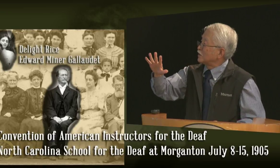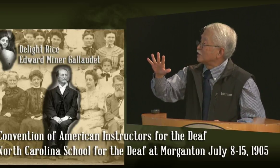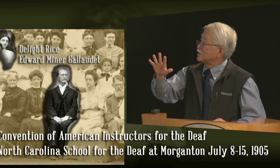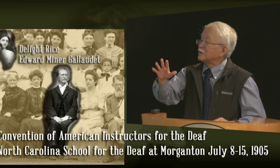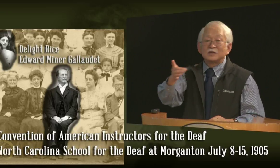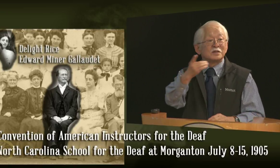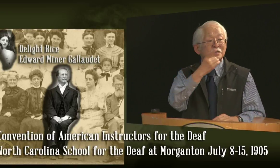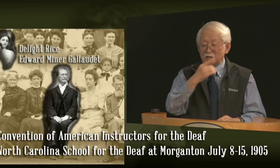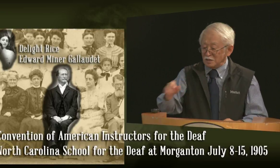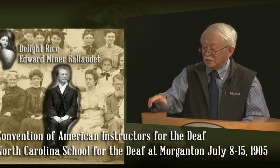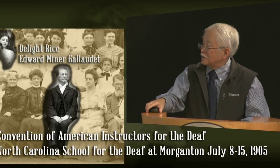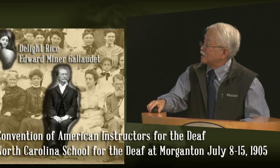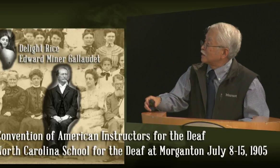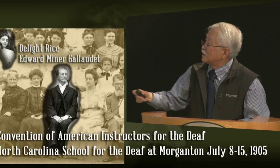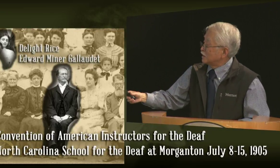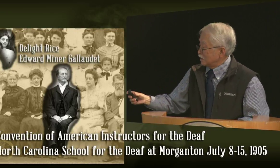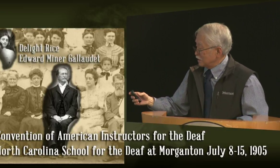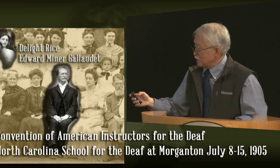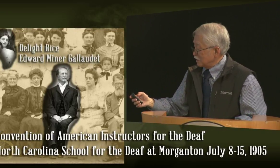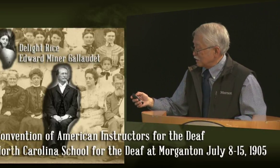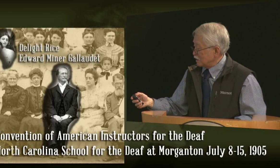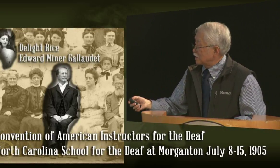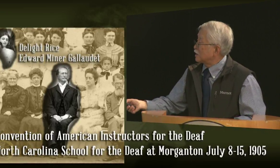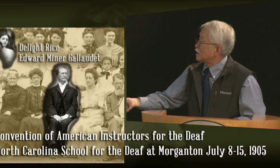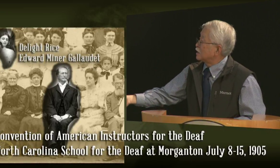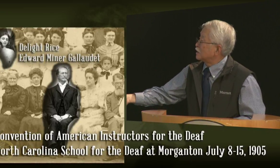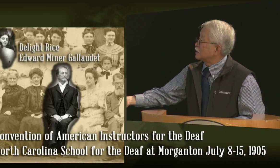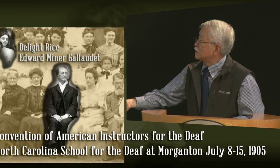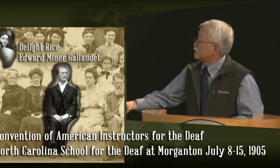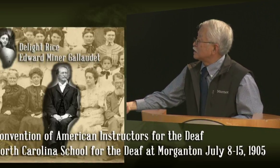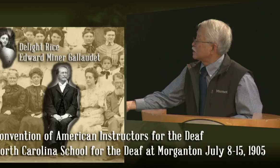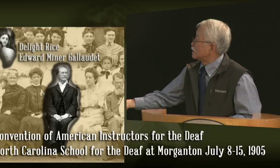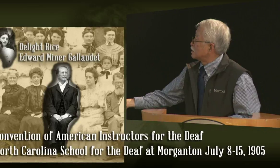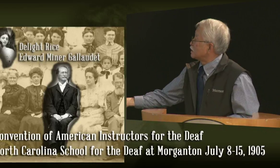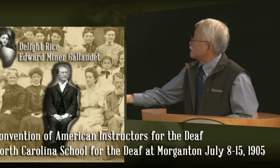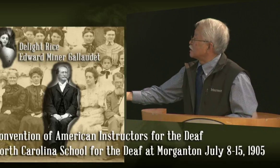in 1905, we have a picture of the attendees,